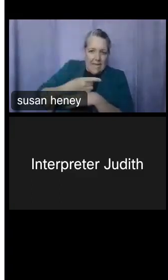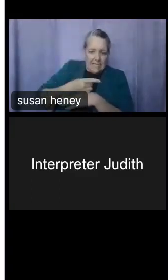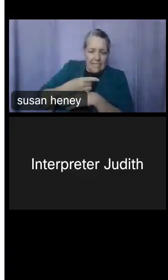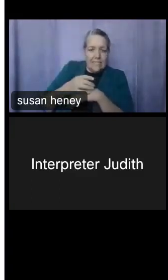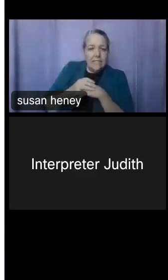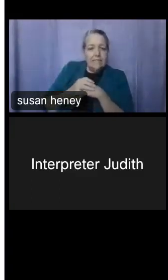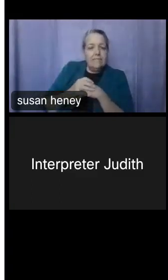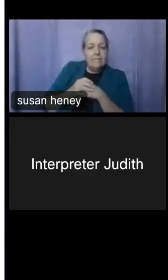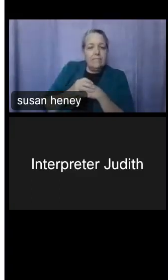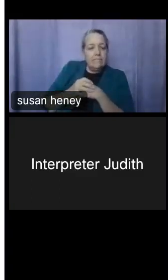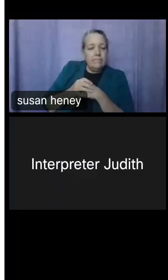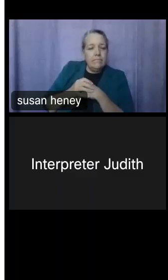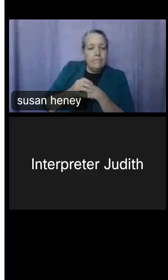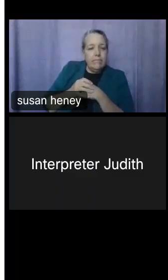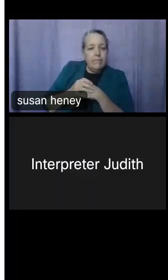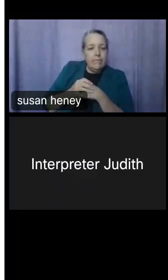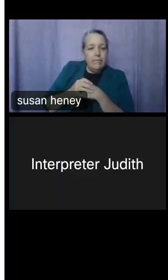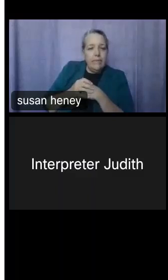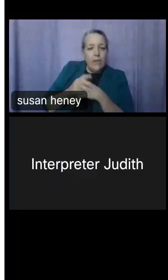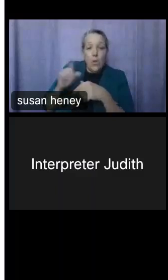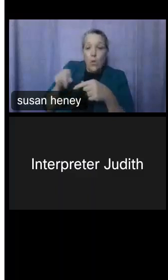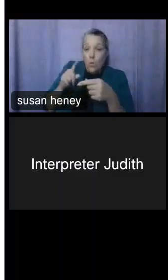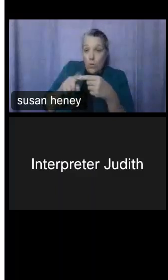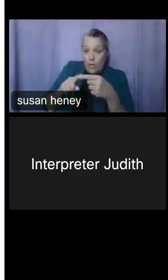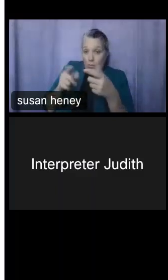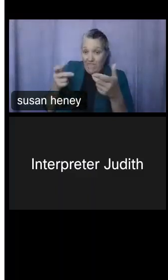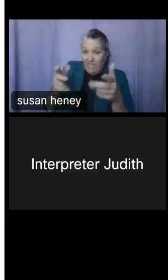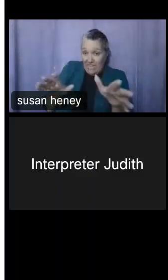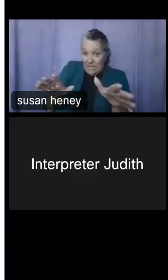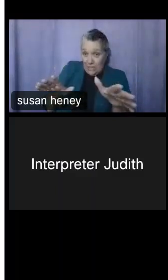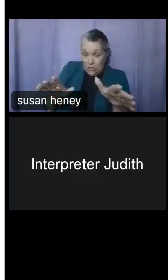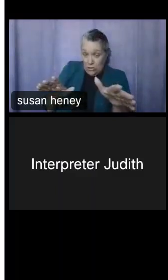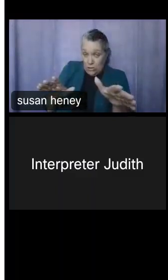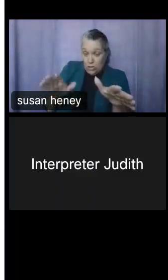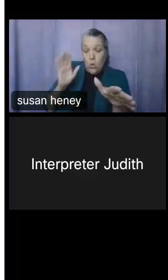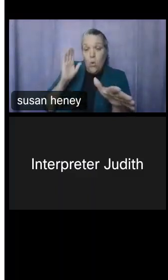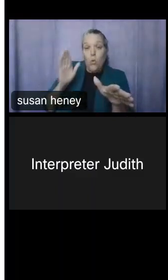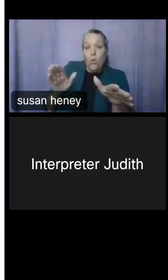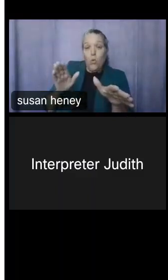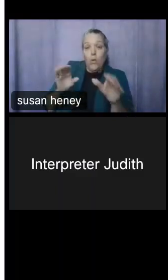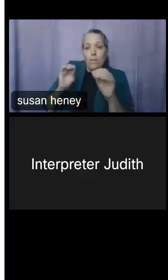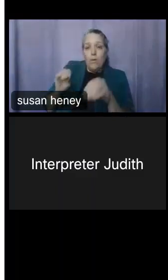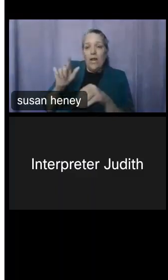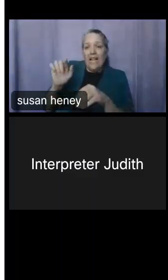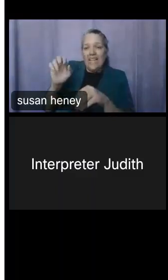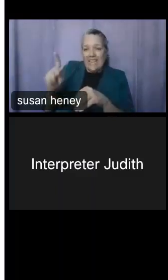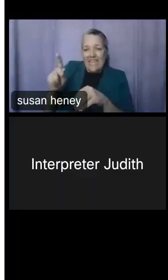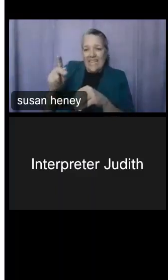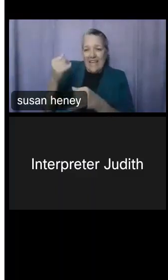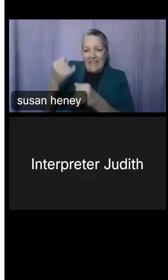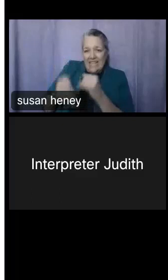near the end of the webinar, we'll put into the chat a link to our evaluation, so you